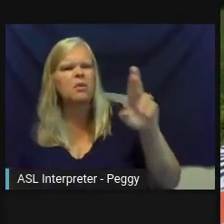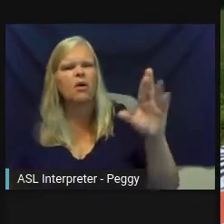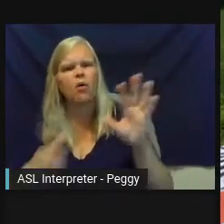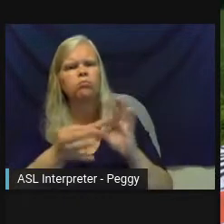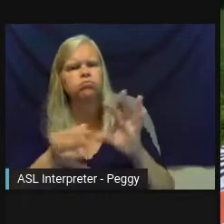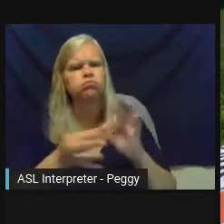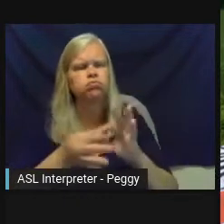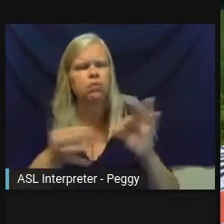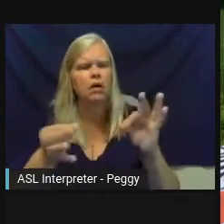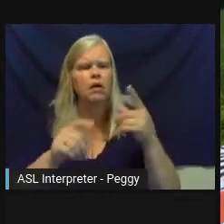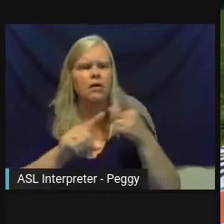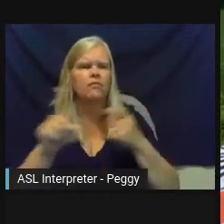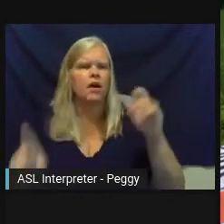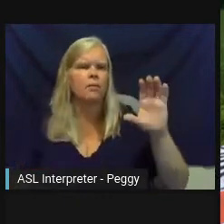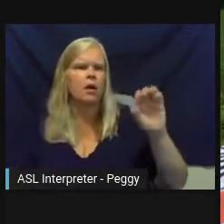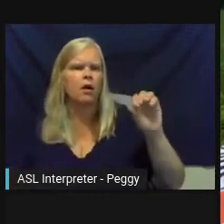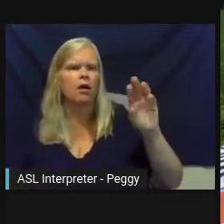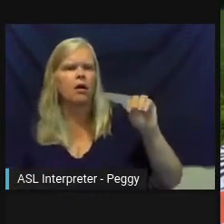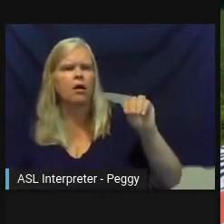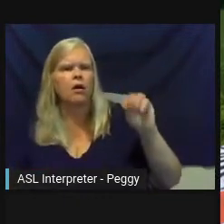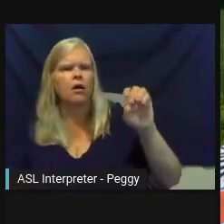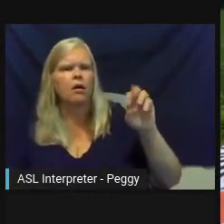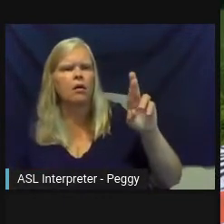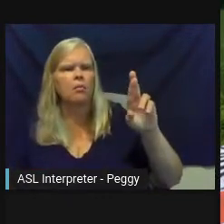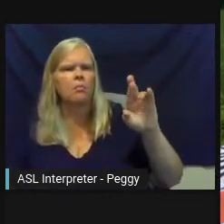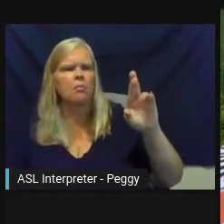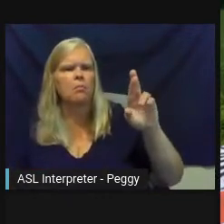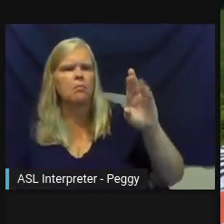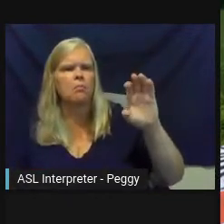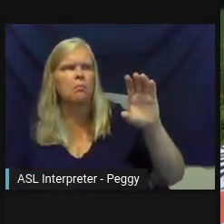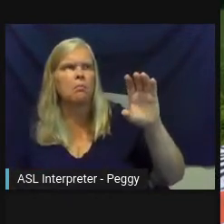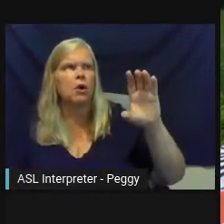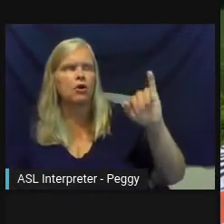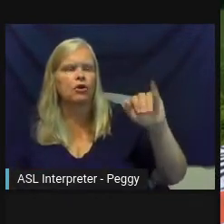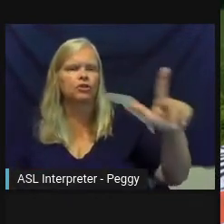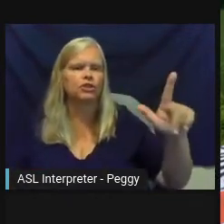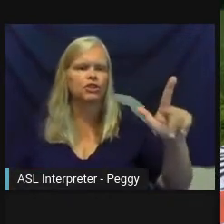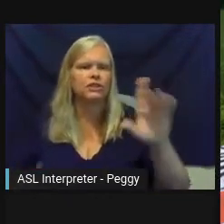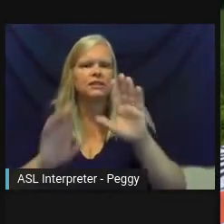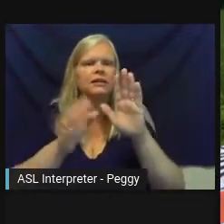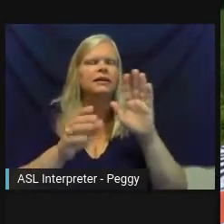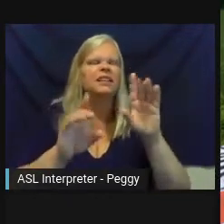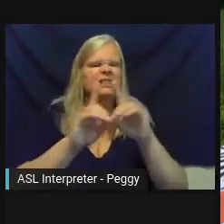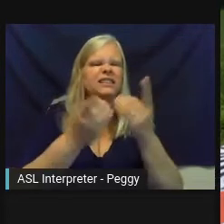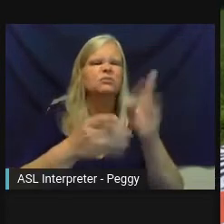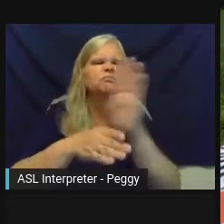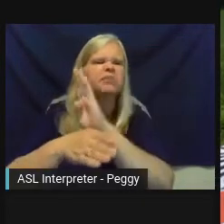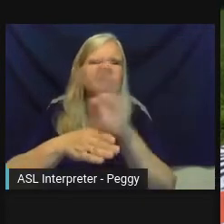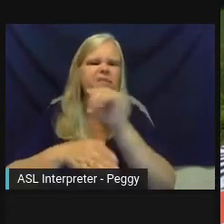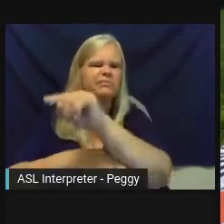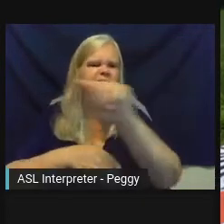districts within some of their neighborhoods. So we tried to be clear on the goals and the time line